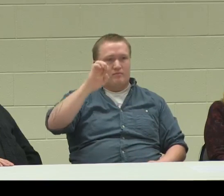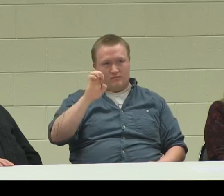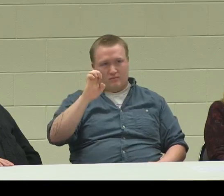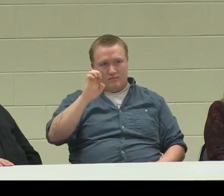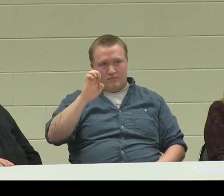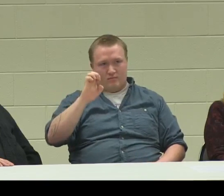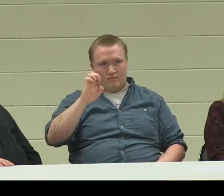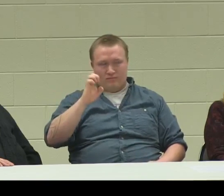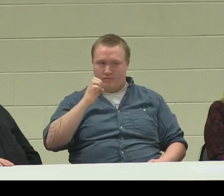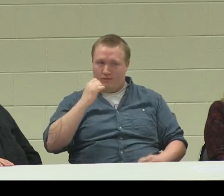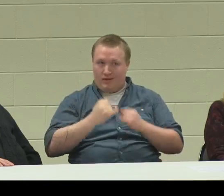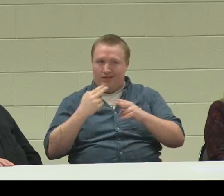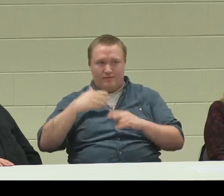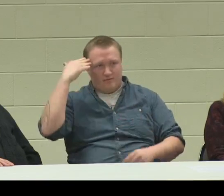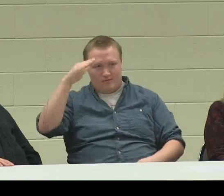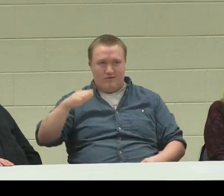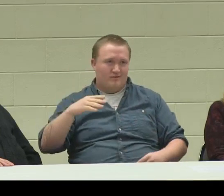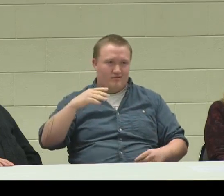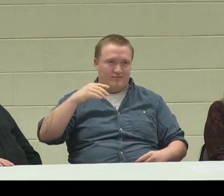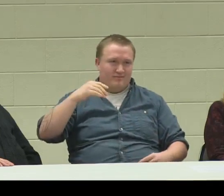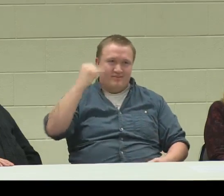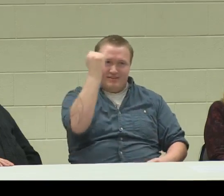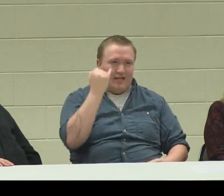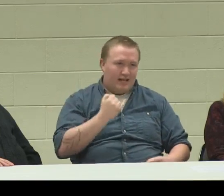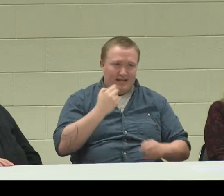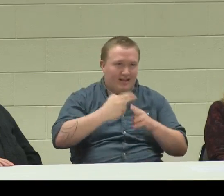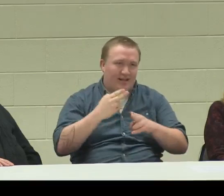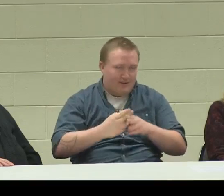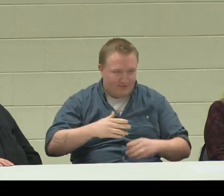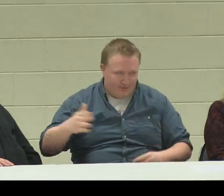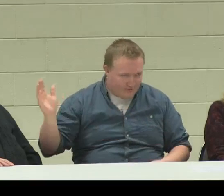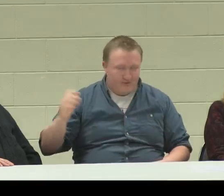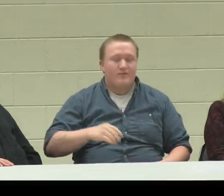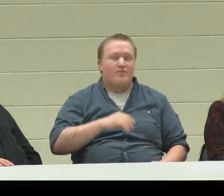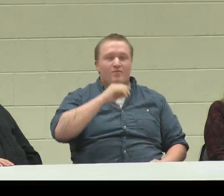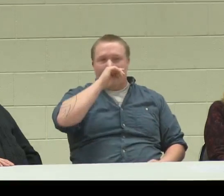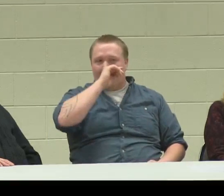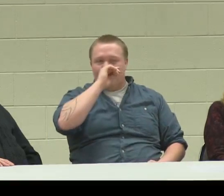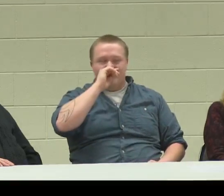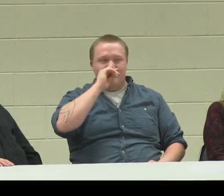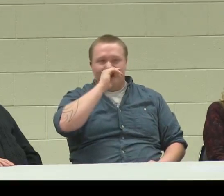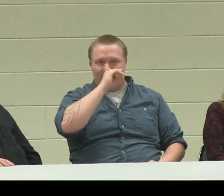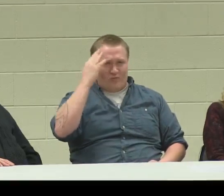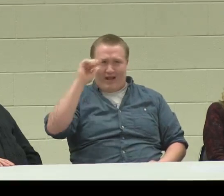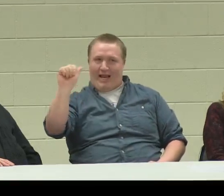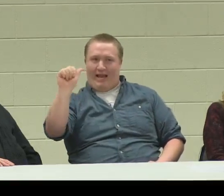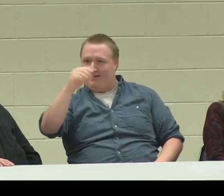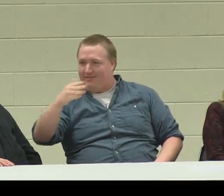named Pete, I can't remember his last name, it's an Italian last name, so I don't know it.